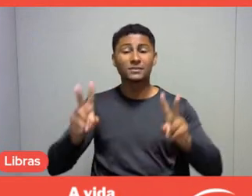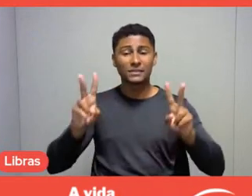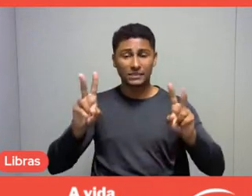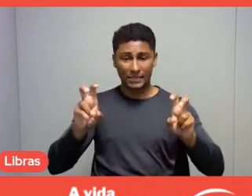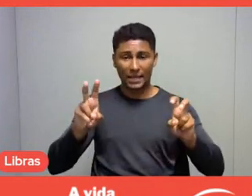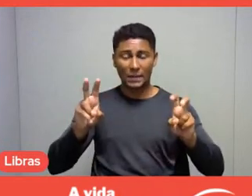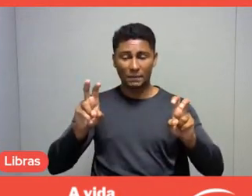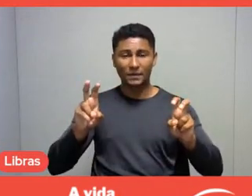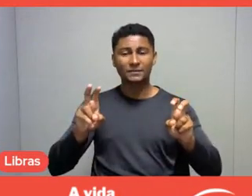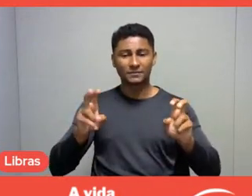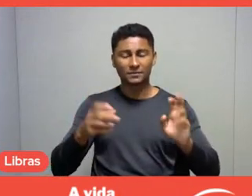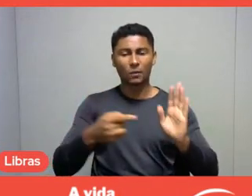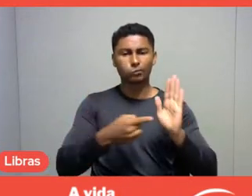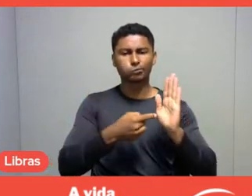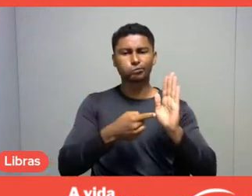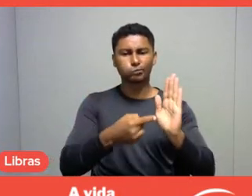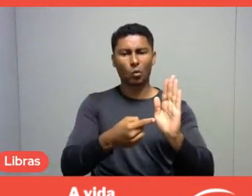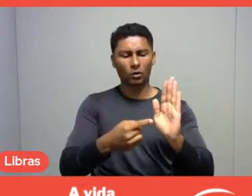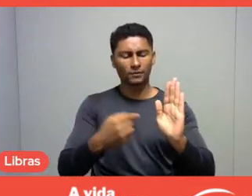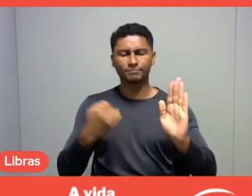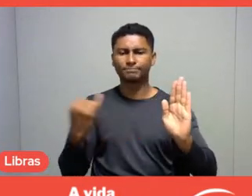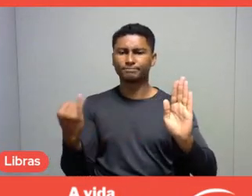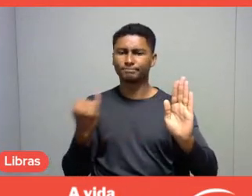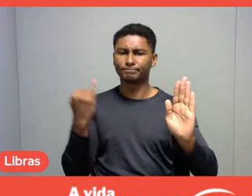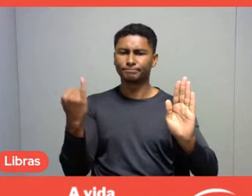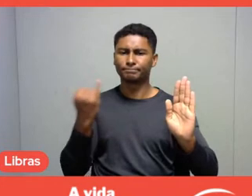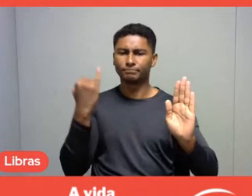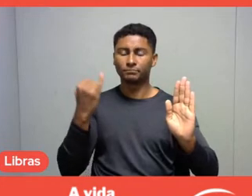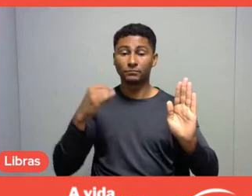important, institutionally speaking,